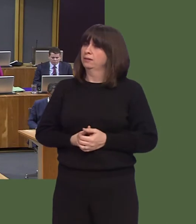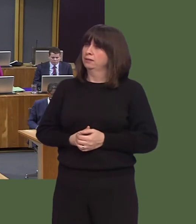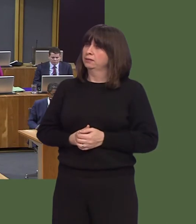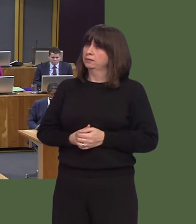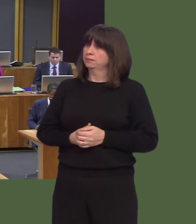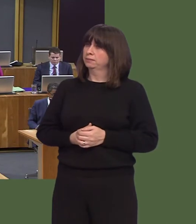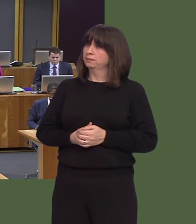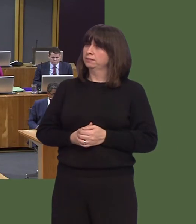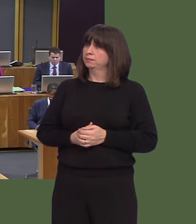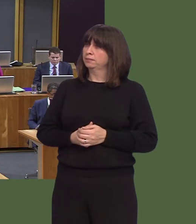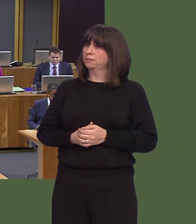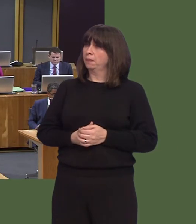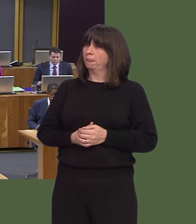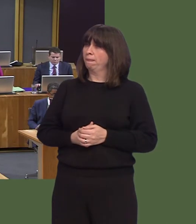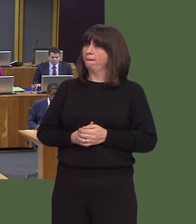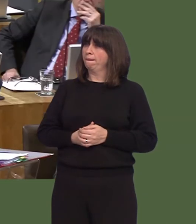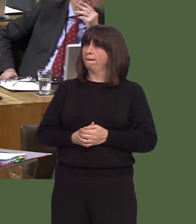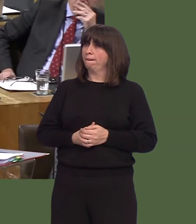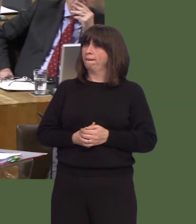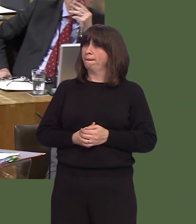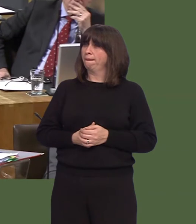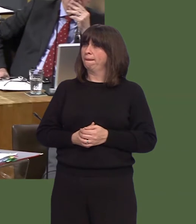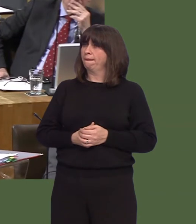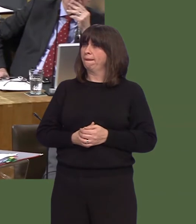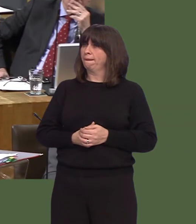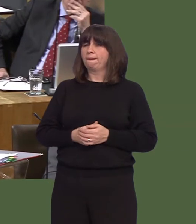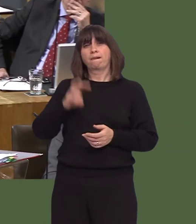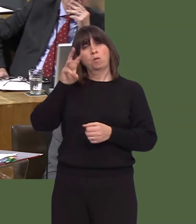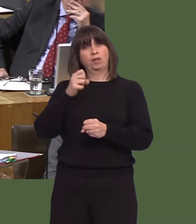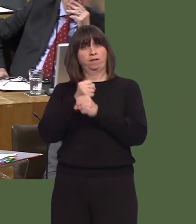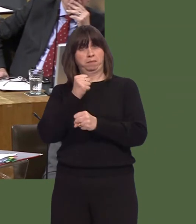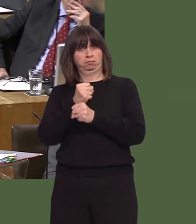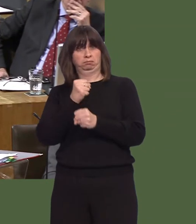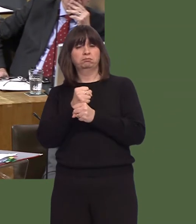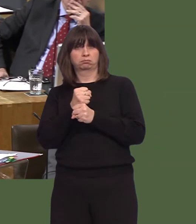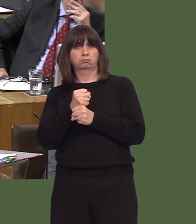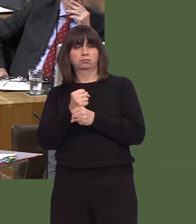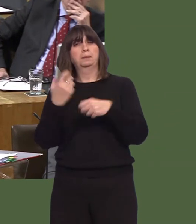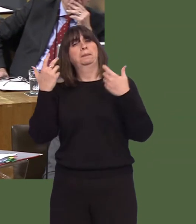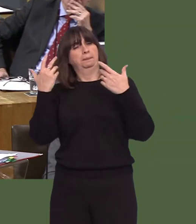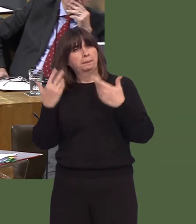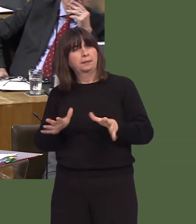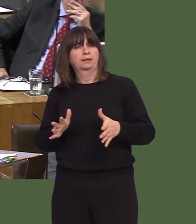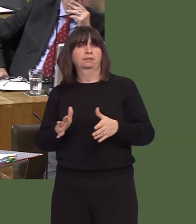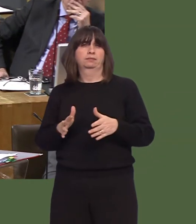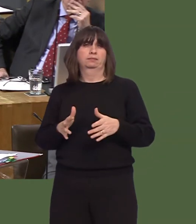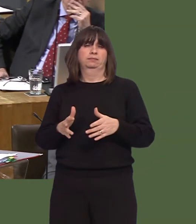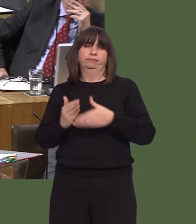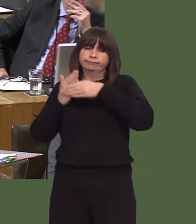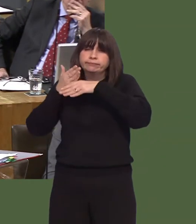Cymru lot fawr o waith ynghlyn ‚ sicrhau dyfodol gwaith dur Port Talbot? Fe wnaeth Llywodraeth y Deyrnas Unedig ddim, o beth y gallaf i ei weld.